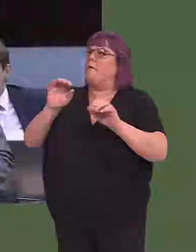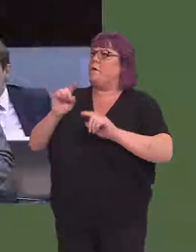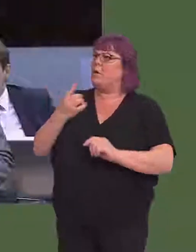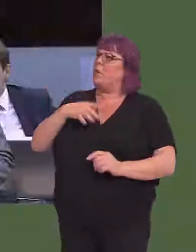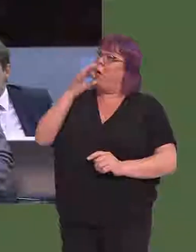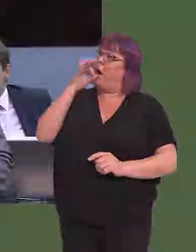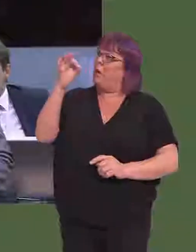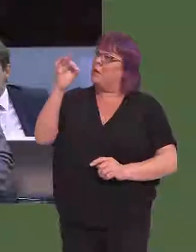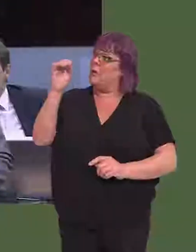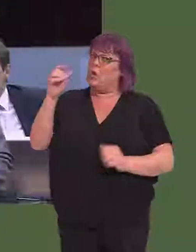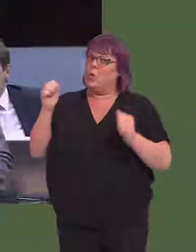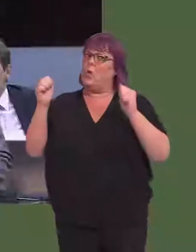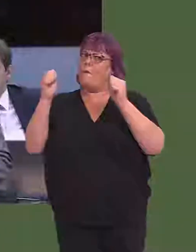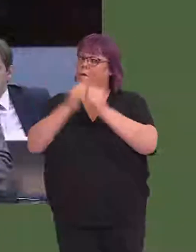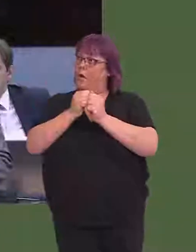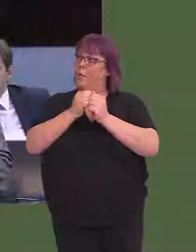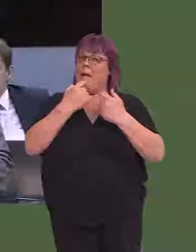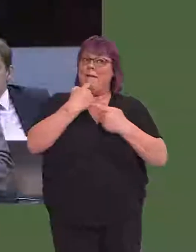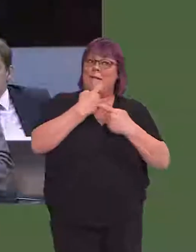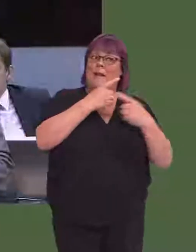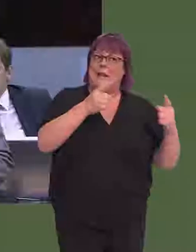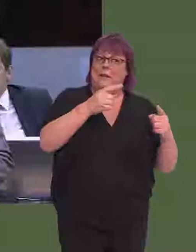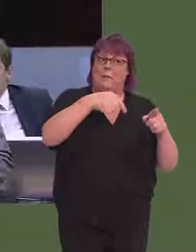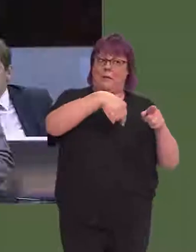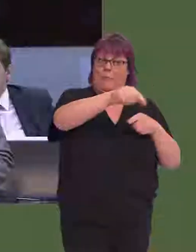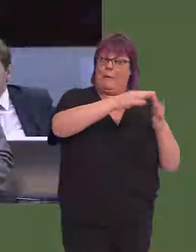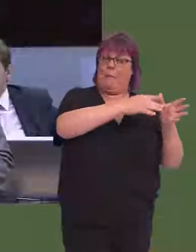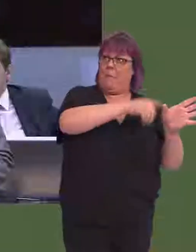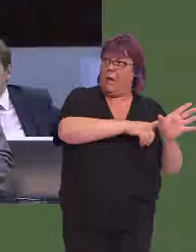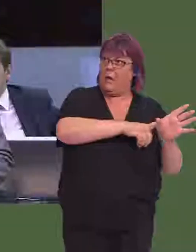Can I ask you just to confirm that the timeline is still being stuck to on the franchise,